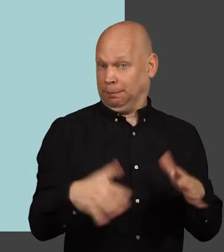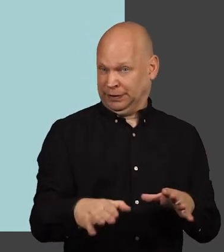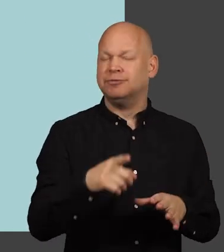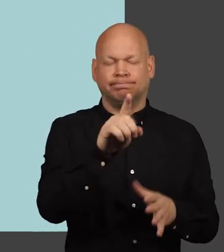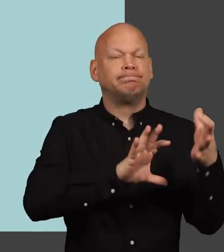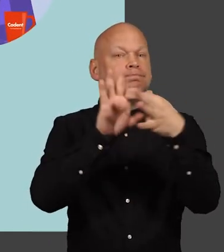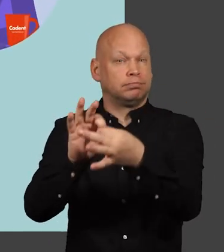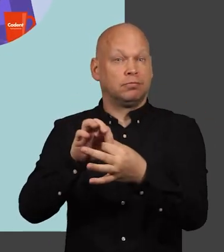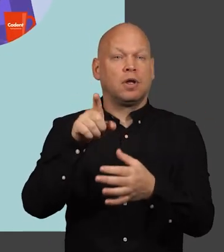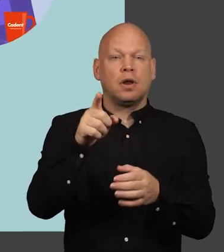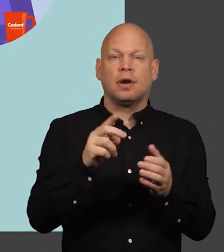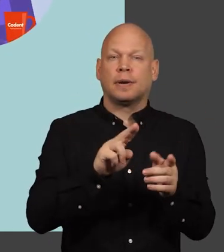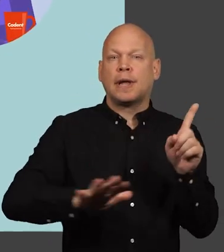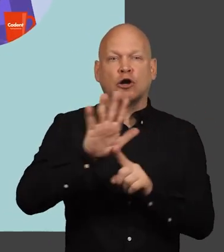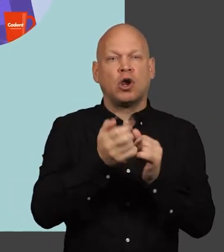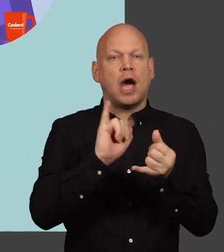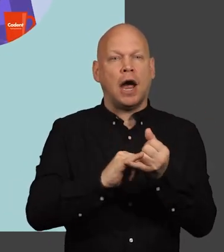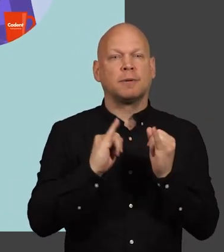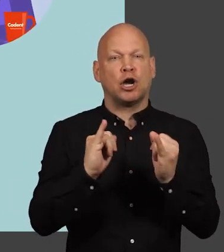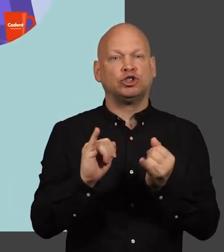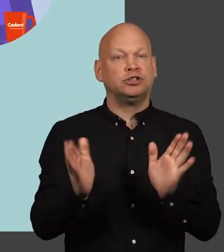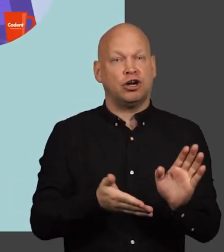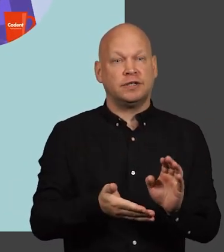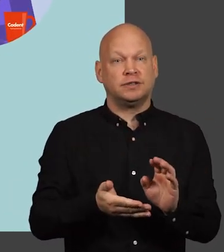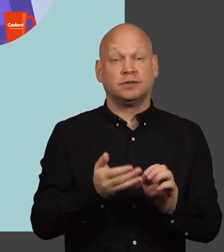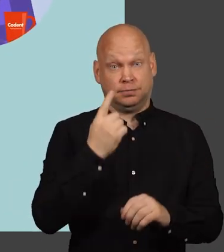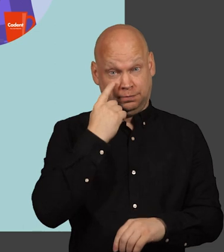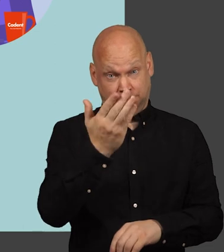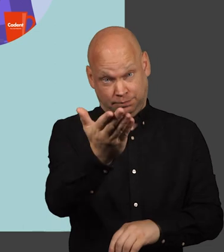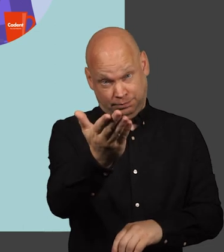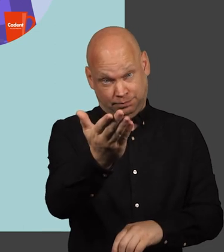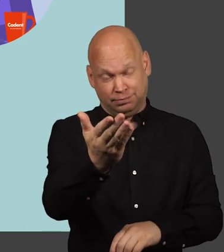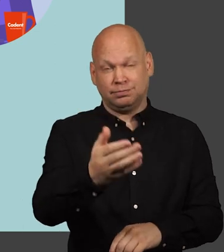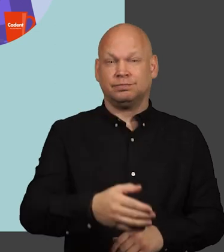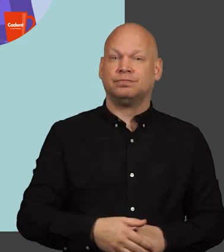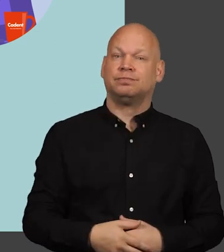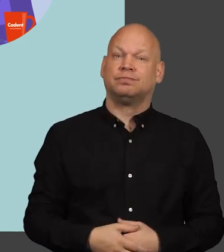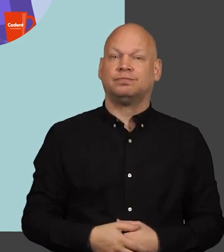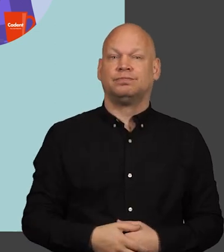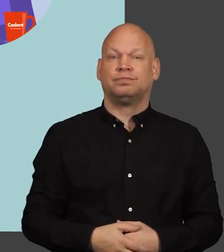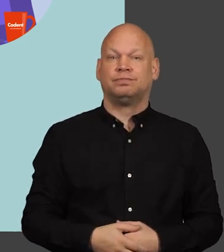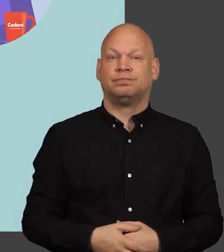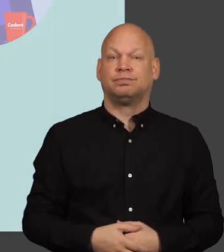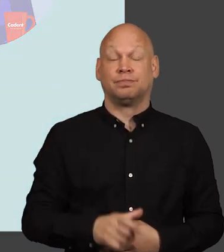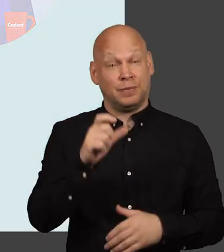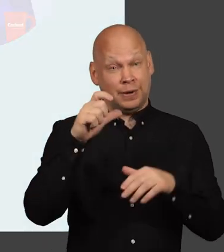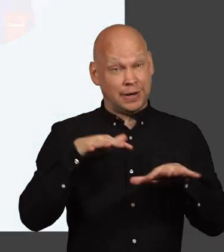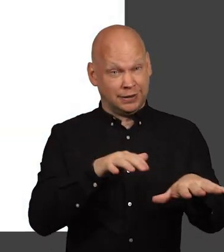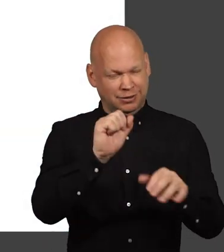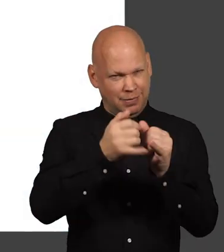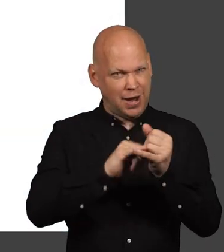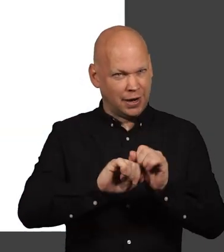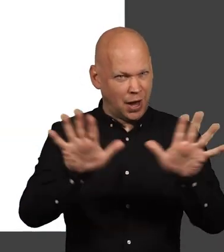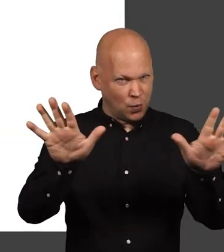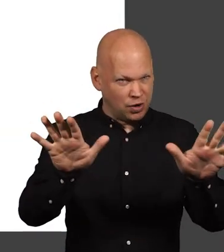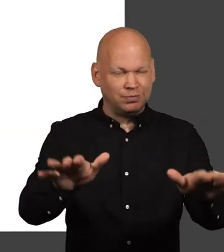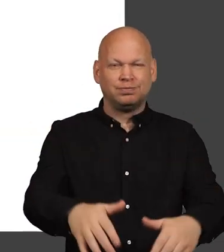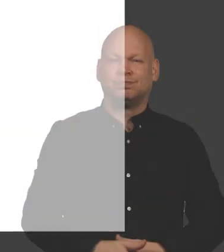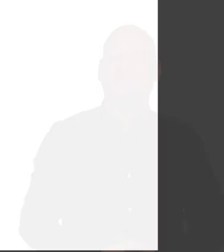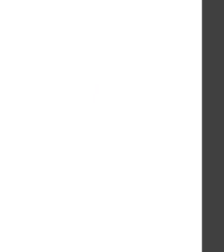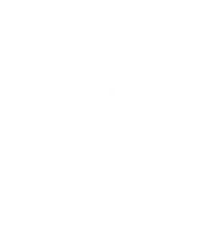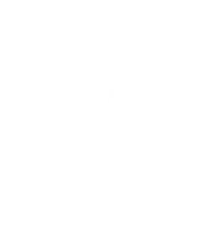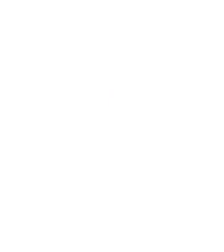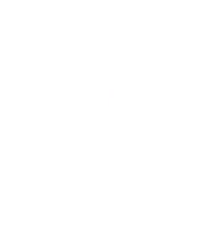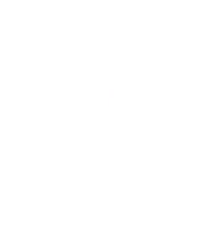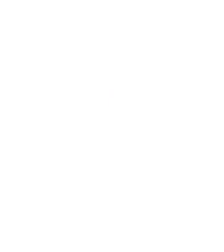immediately and call the national gas emergency service on 0 800 111 999 cadent your gas network